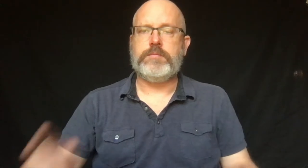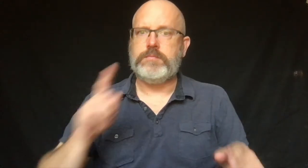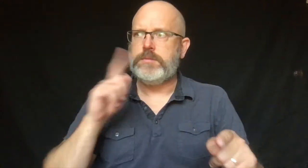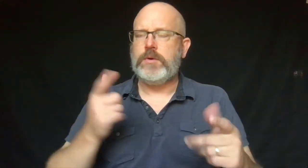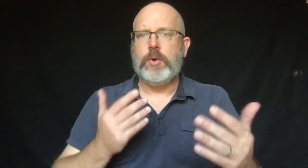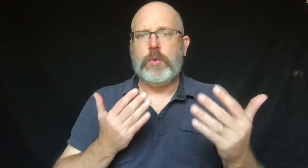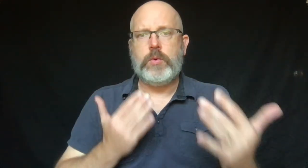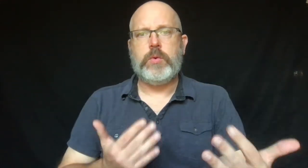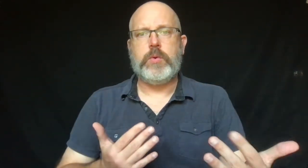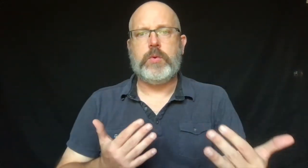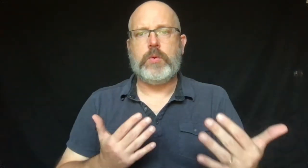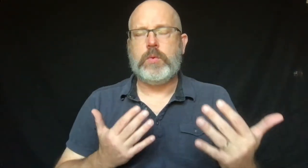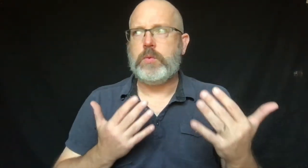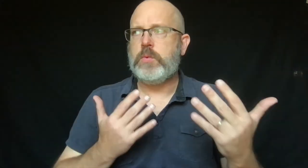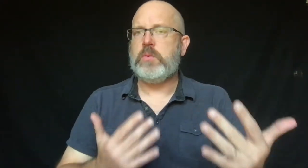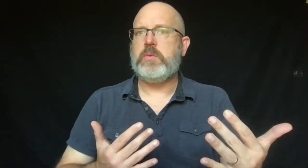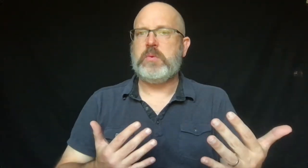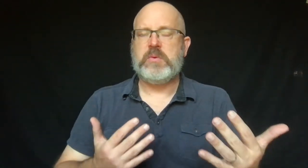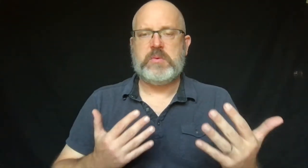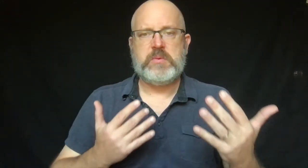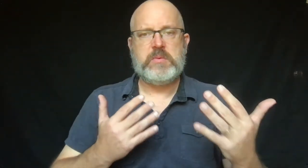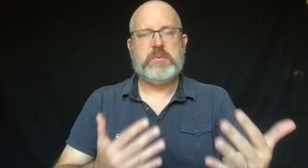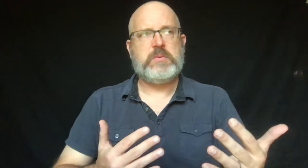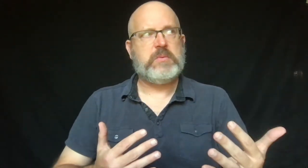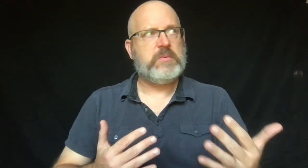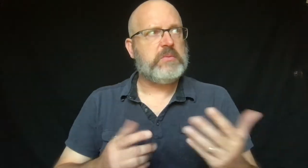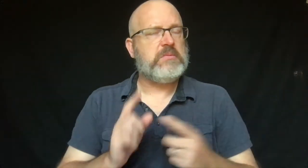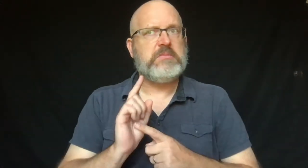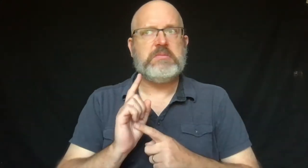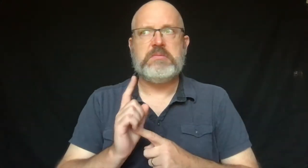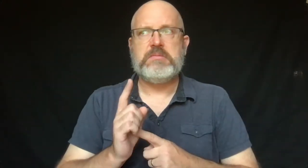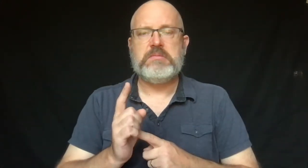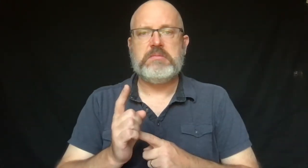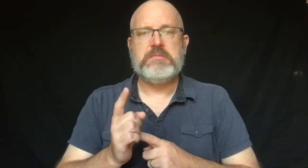It seemed like a really long time,